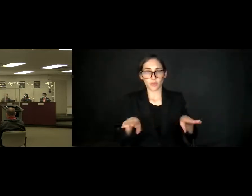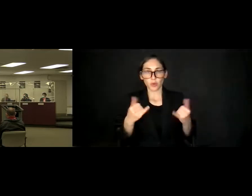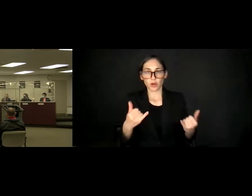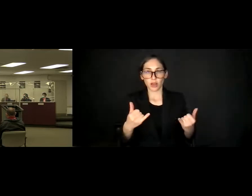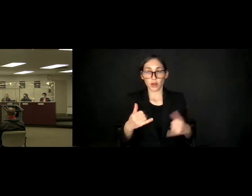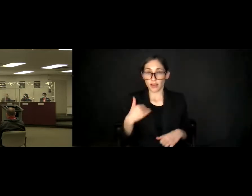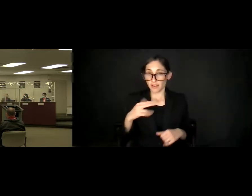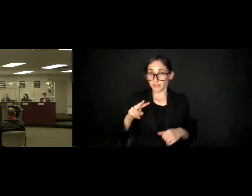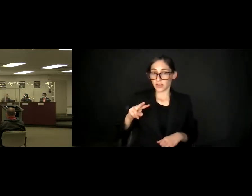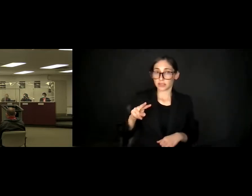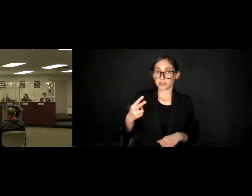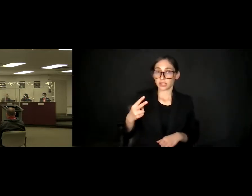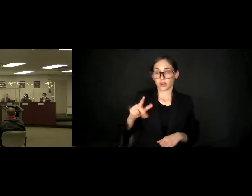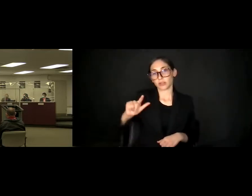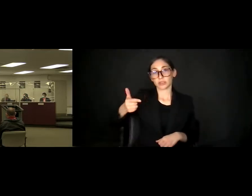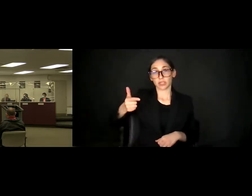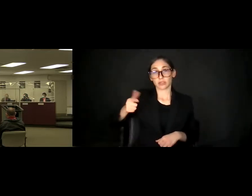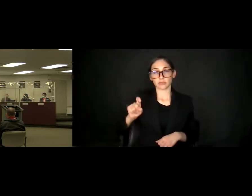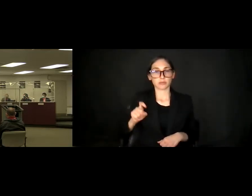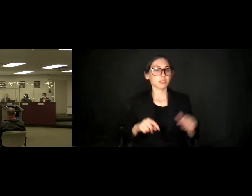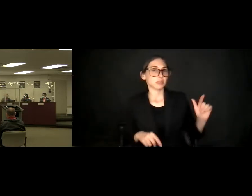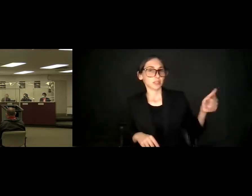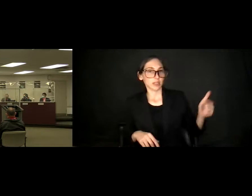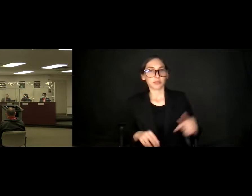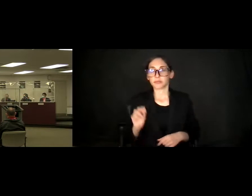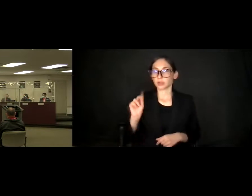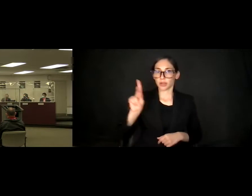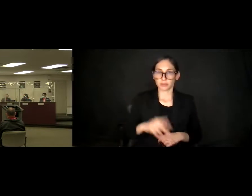to that initial motion? I'll second. Okay.